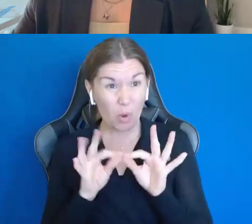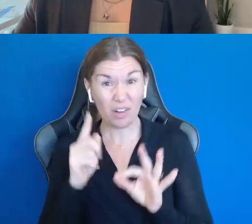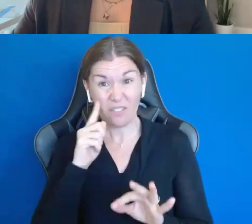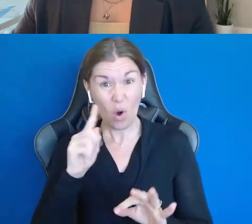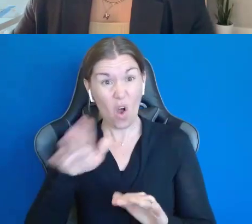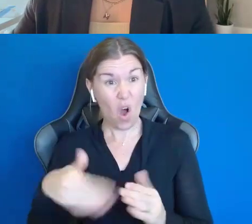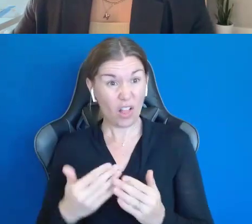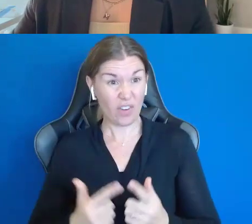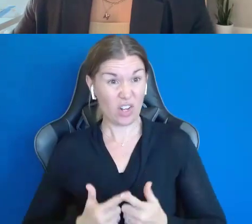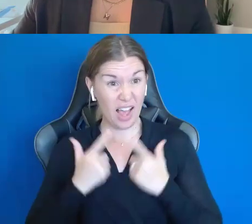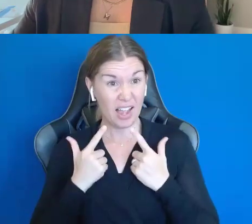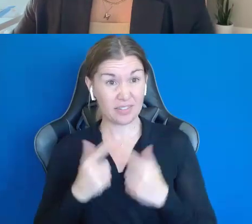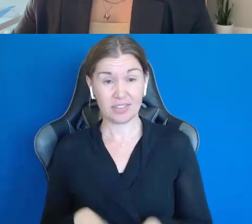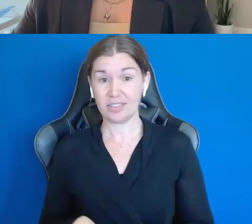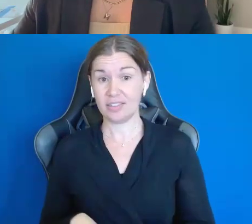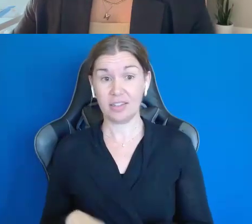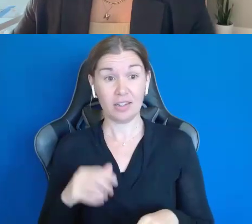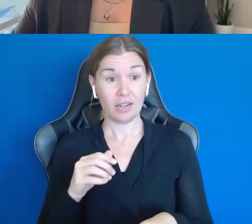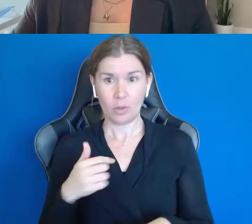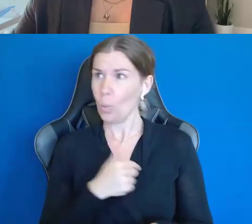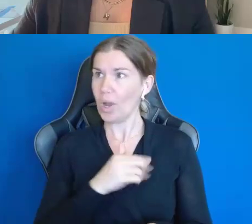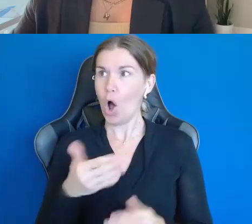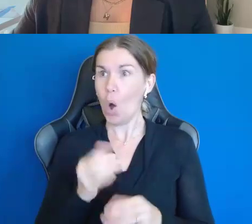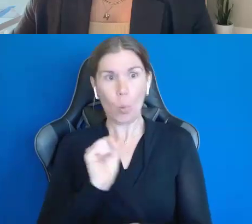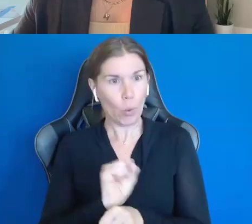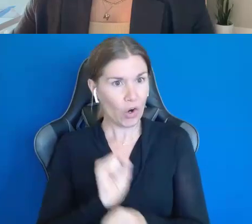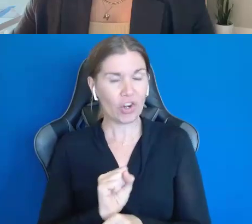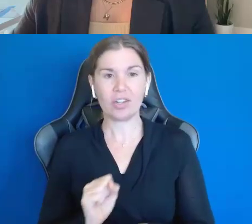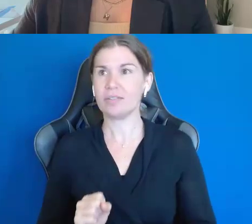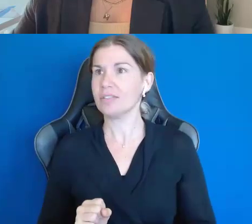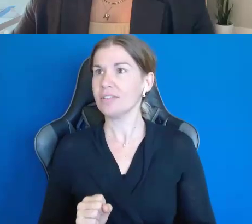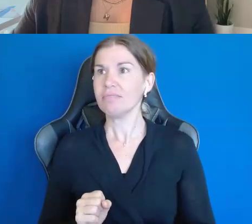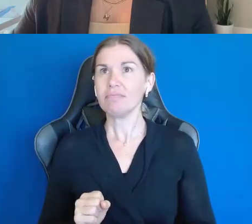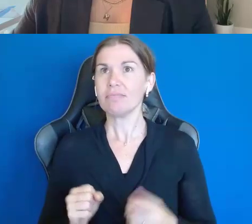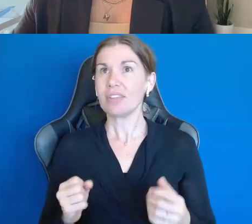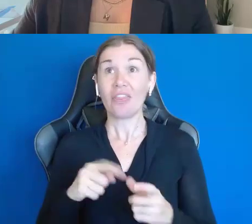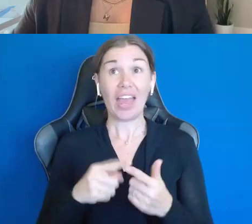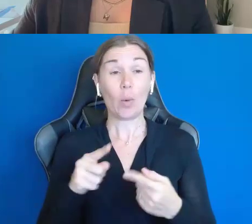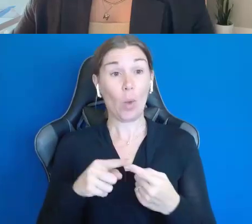We come home, we talk to our family, our spouses, our friends. That's how we get into our community.